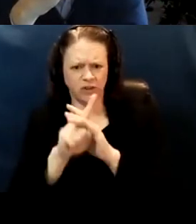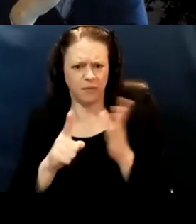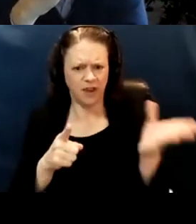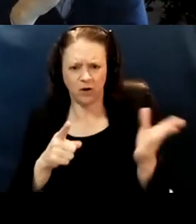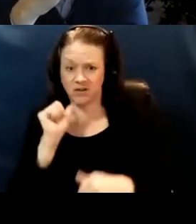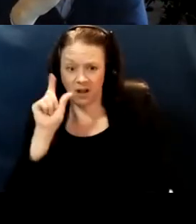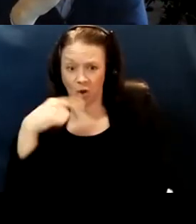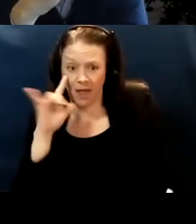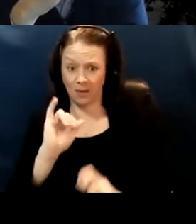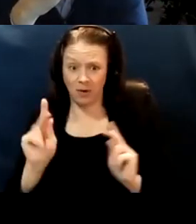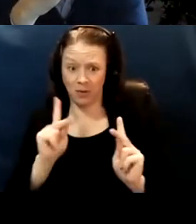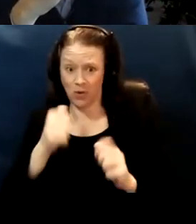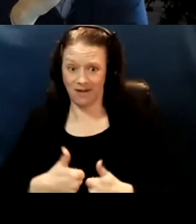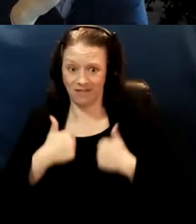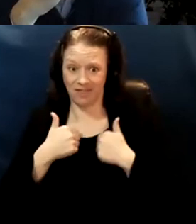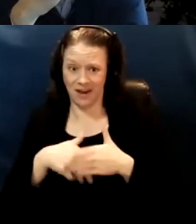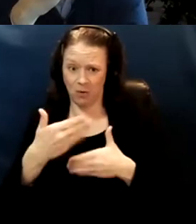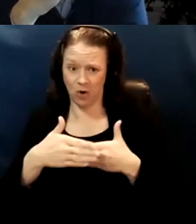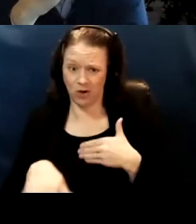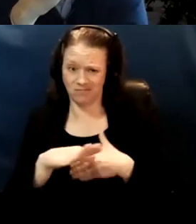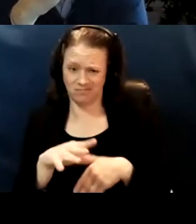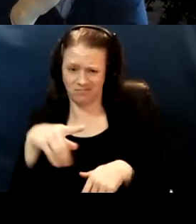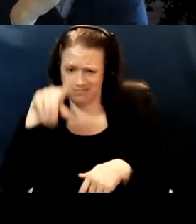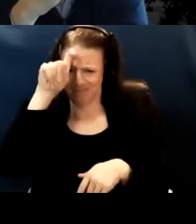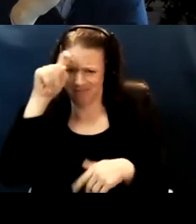like people who live in the neighborhood. So I wanna make sure that